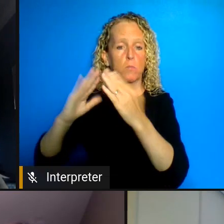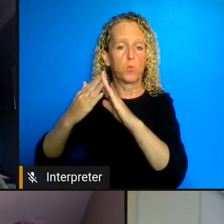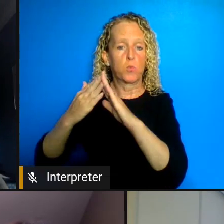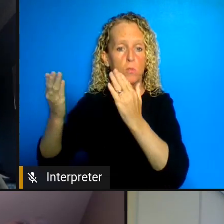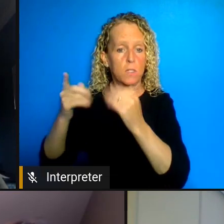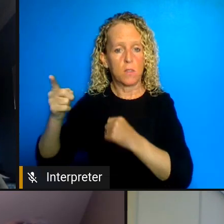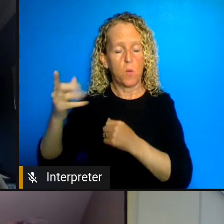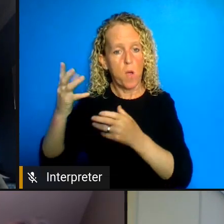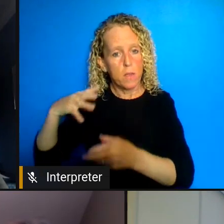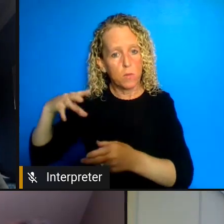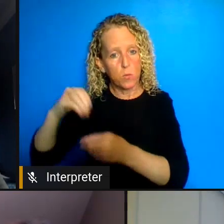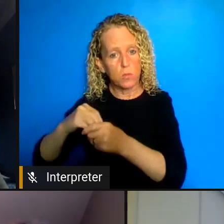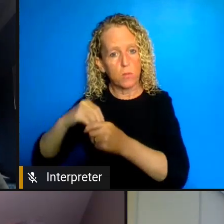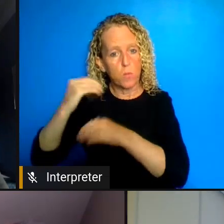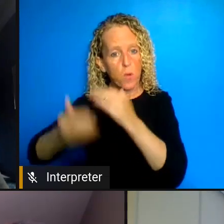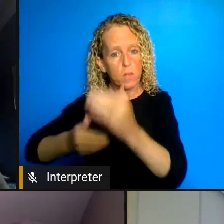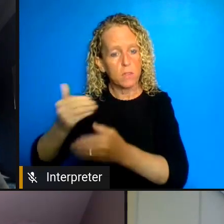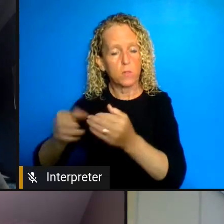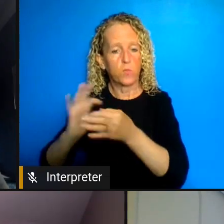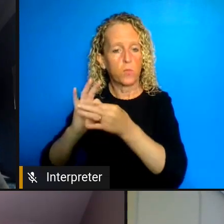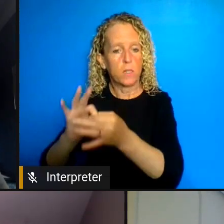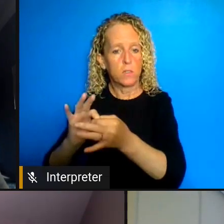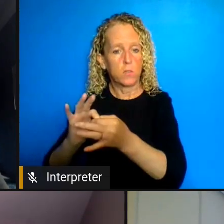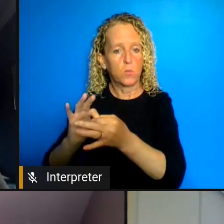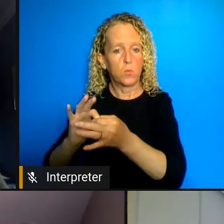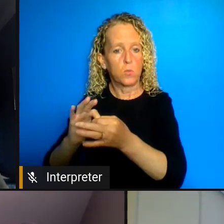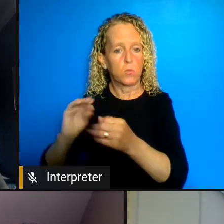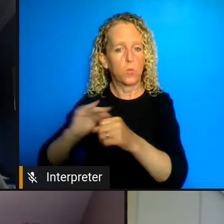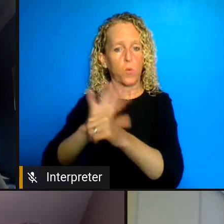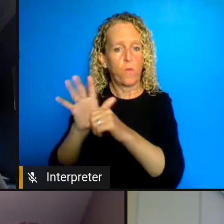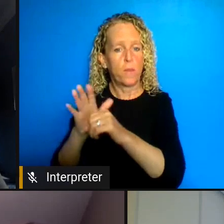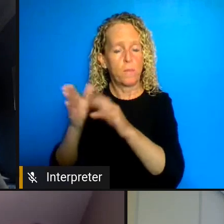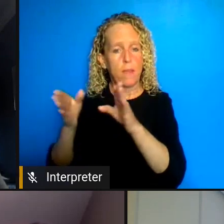response planning and the responses I understand it and you can look on the